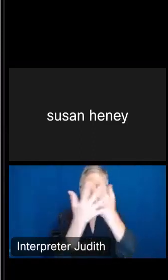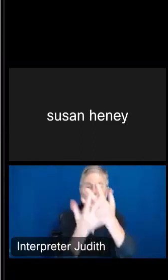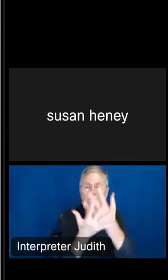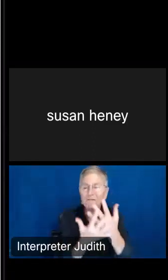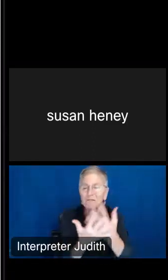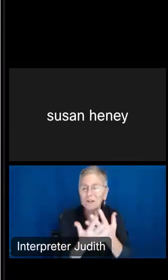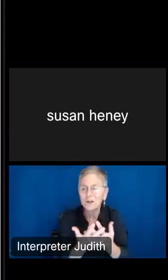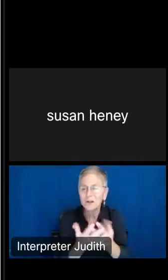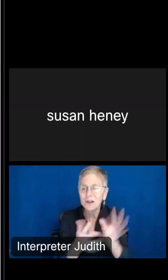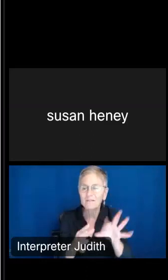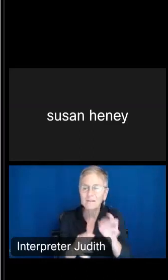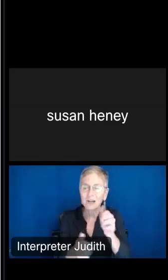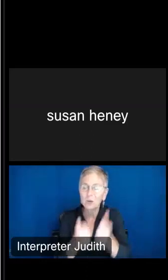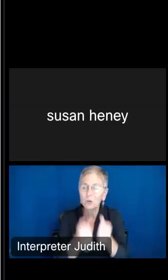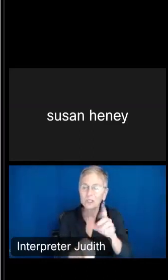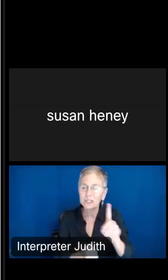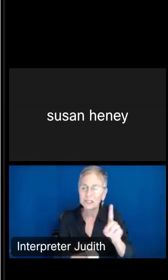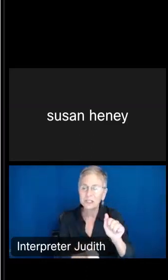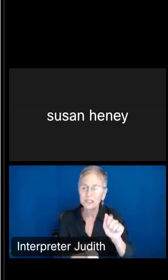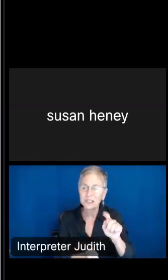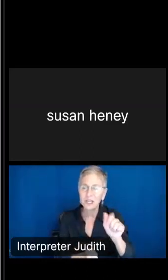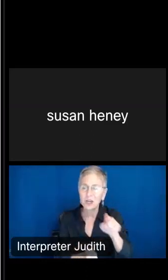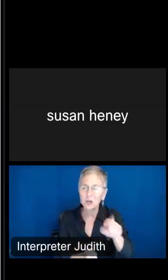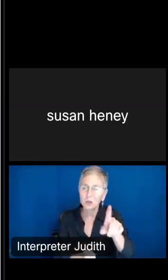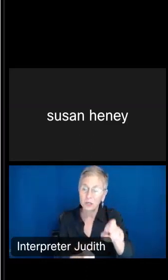data that you need. And so all of these tables are pre-arranged